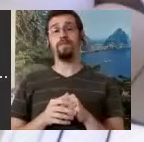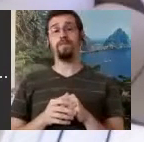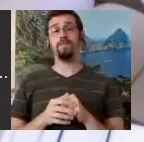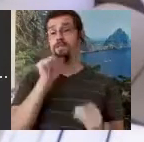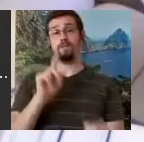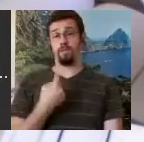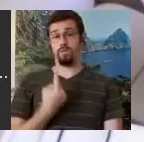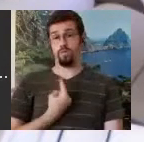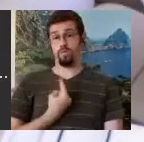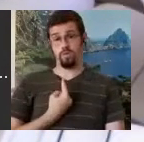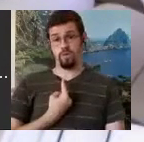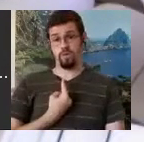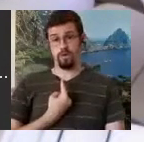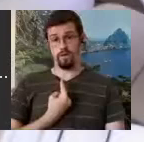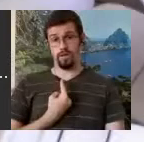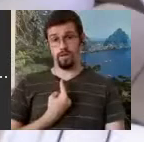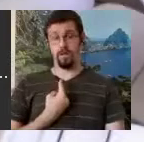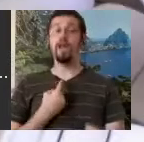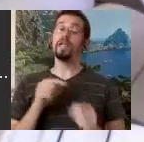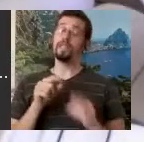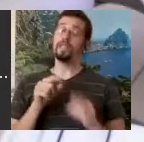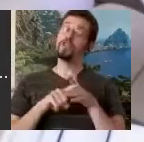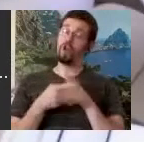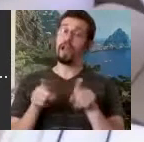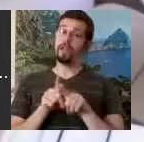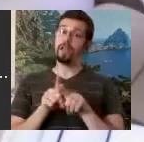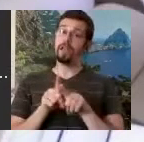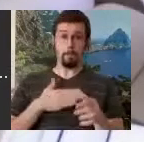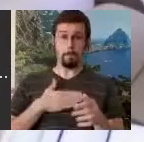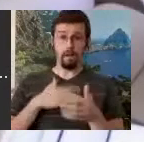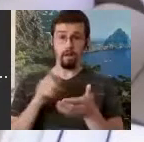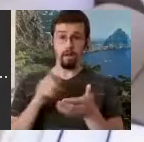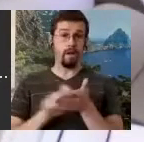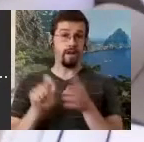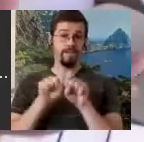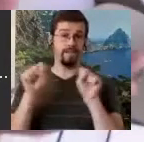to be my writing system, but it certainly isn't now. Now it's everybody's writing